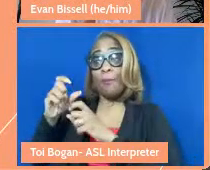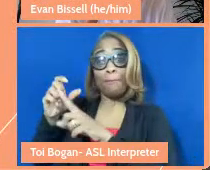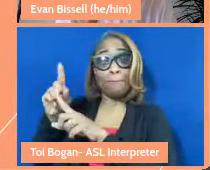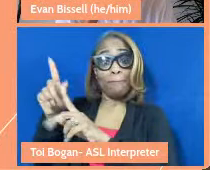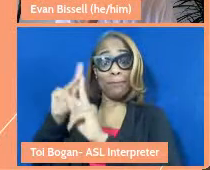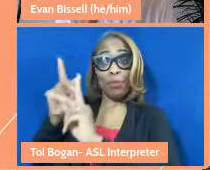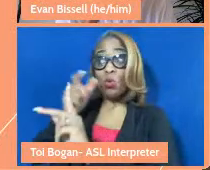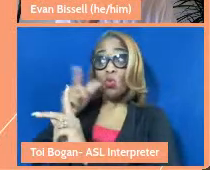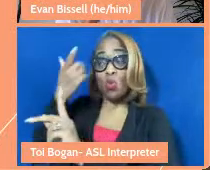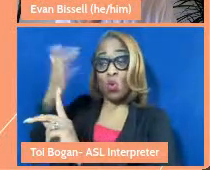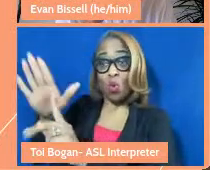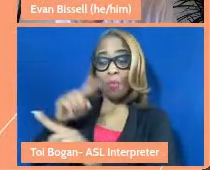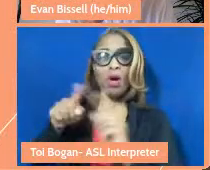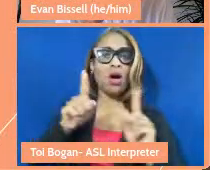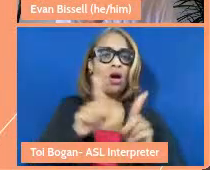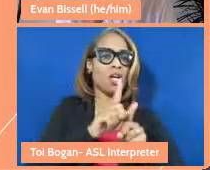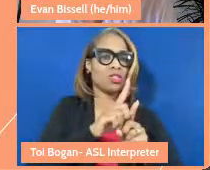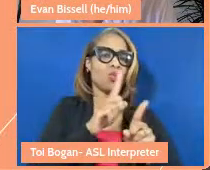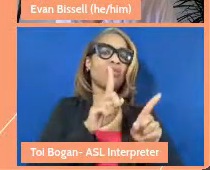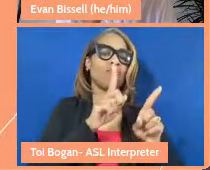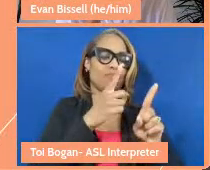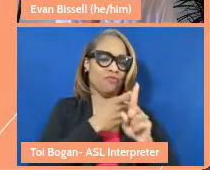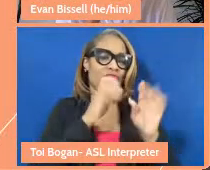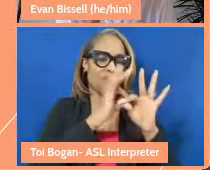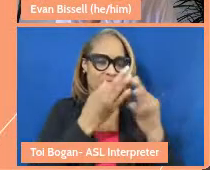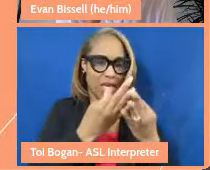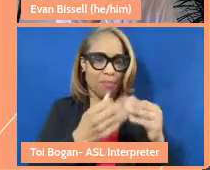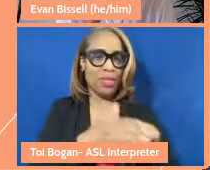in my context from families. People who know me know that I have this